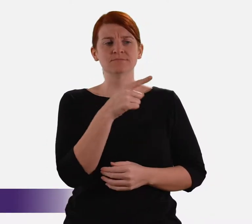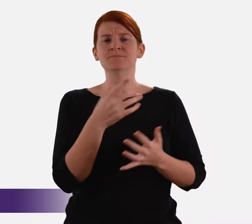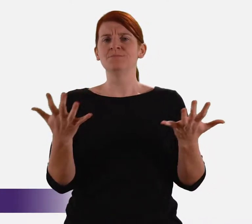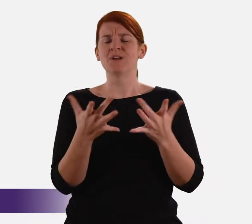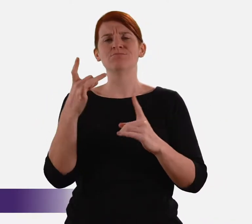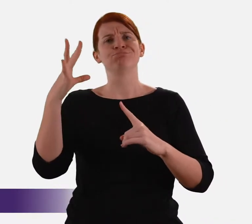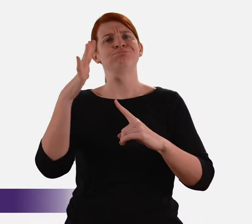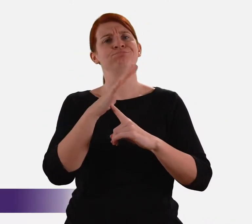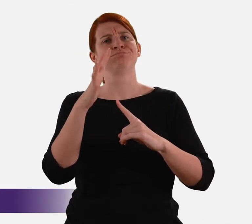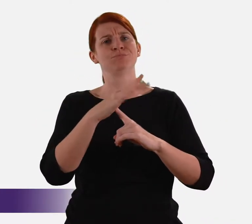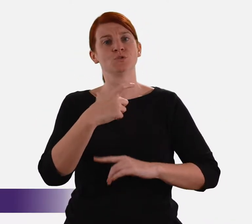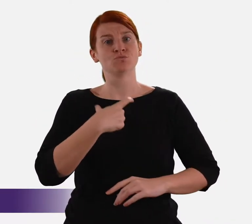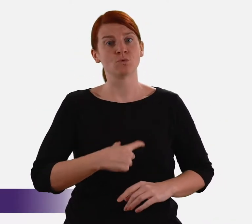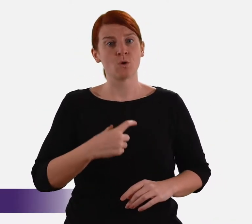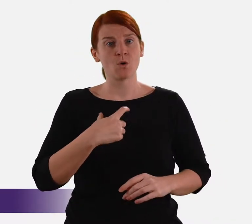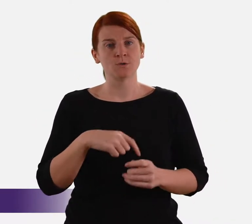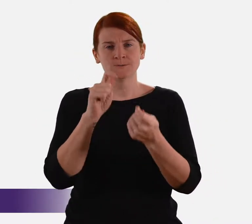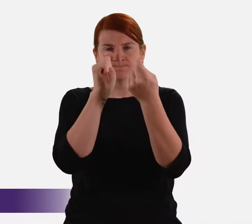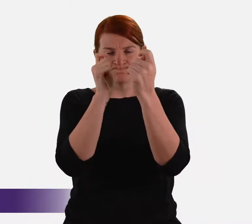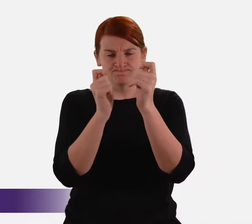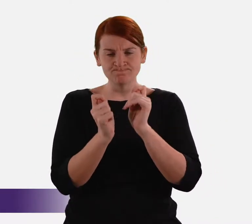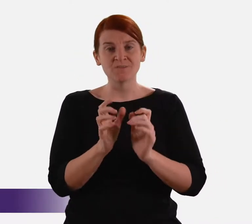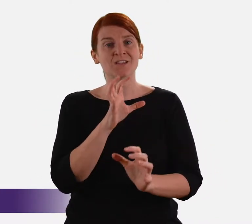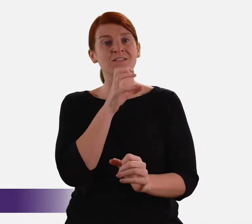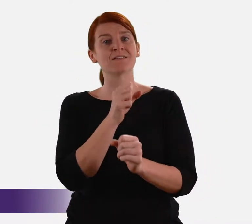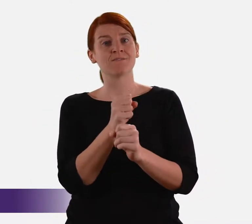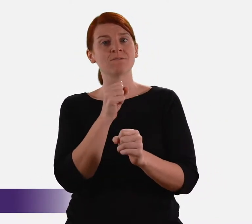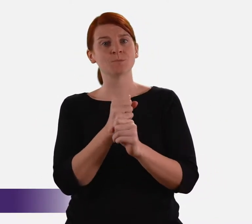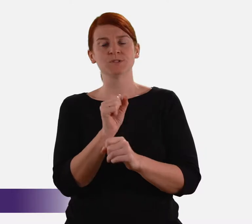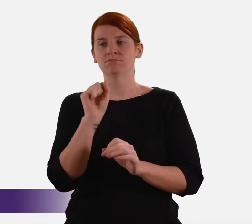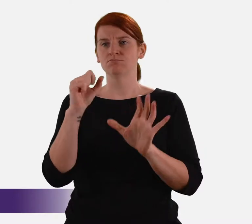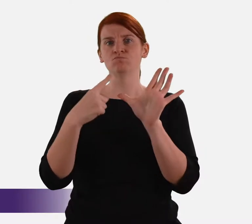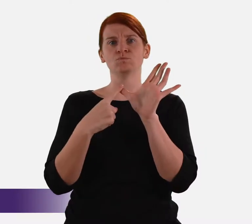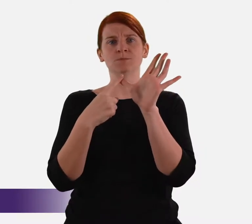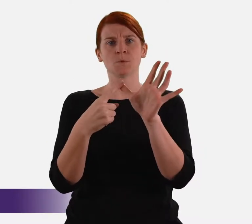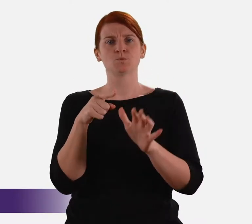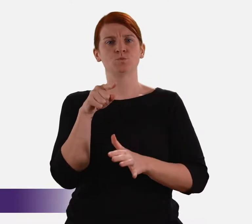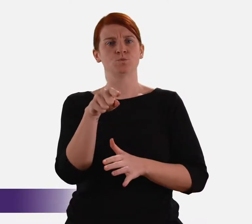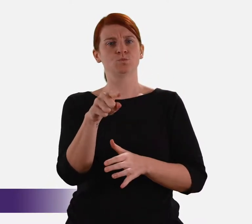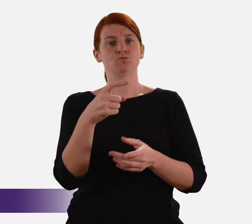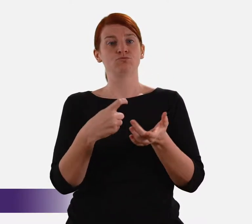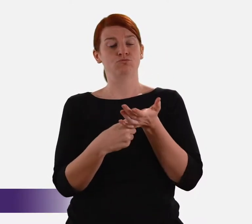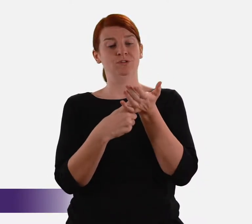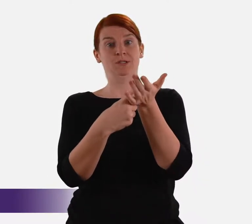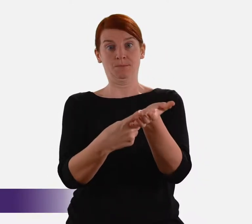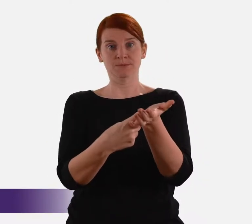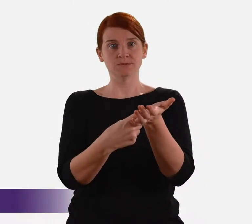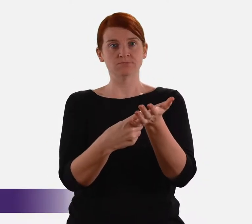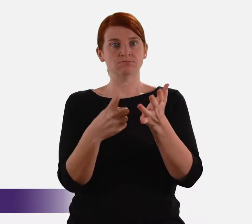She has also played an important role in in shaping the Government’s response to the recommendations of